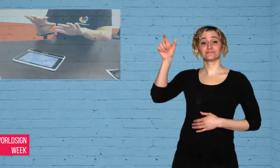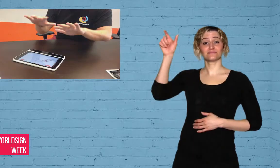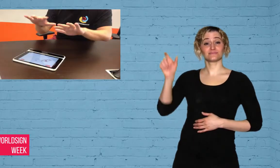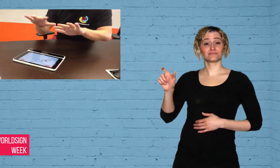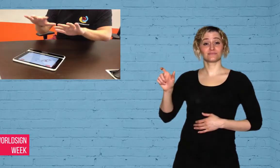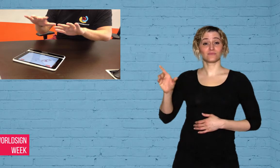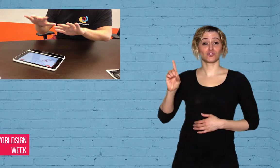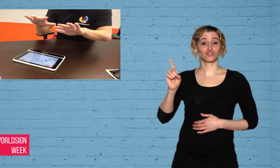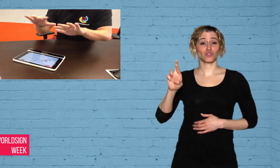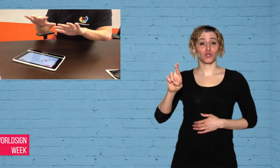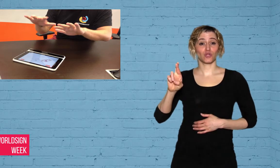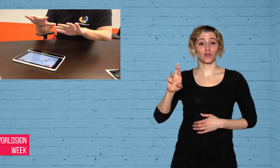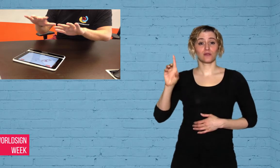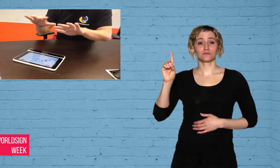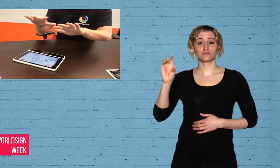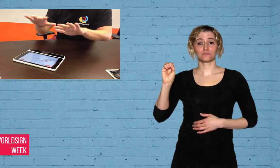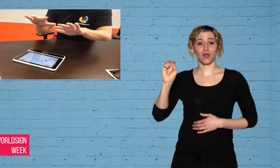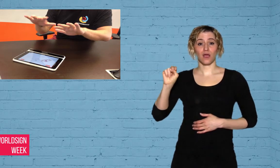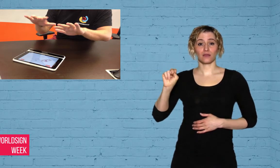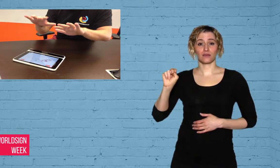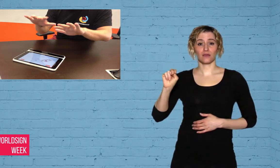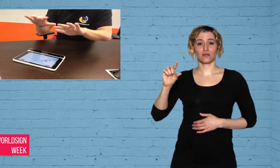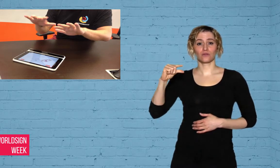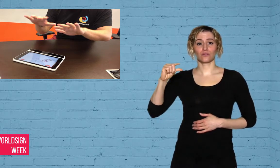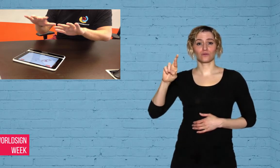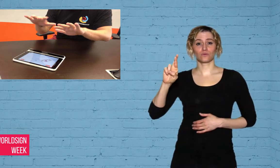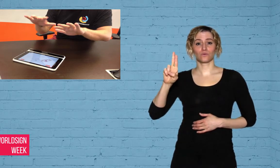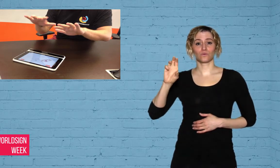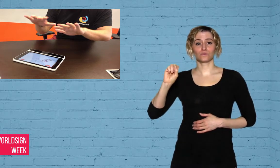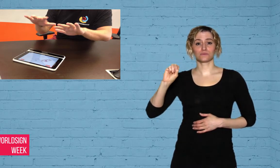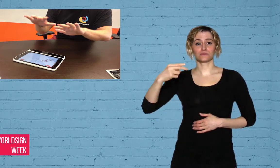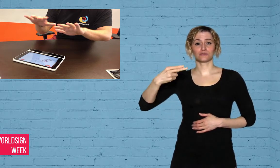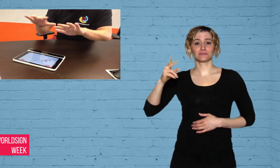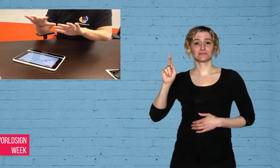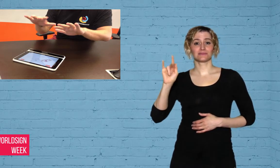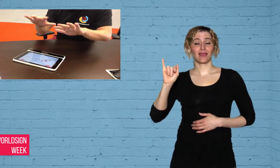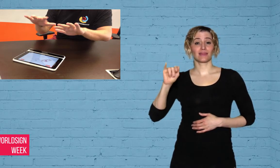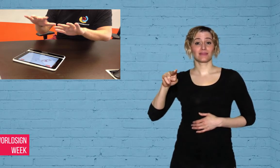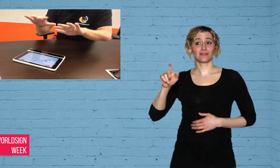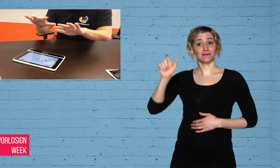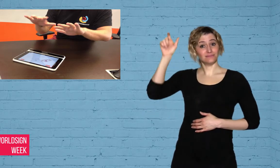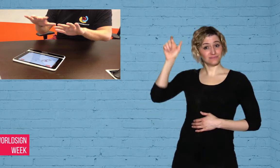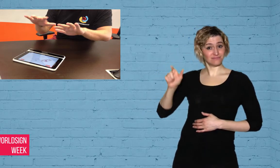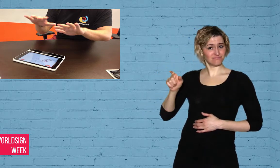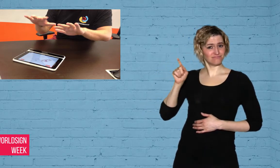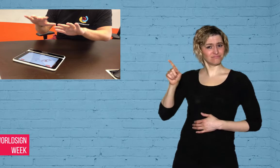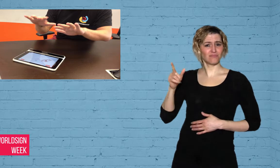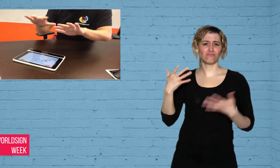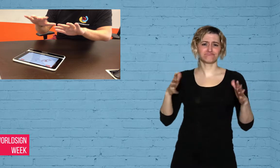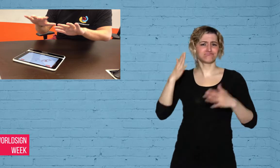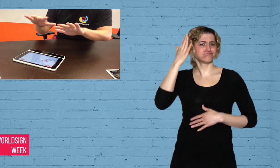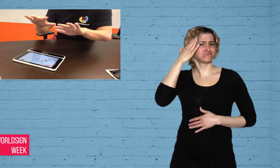Dr. Don Grushkin, who has done videos